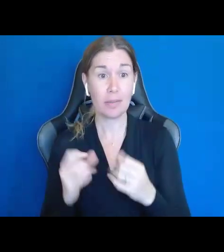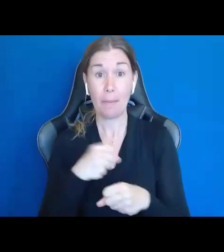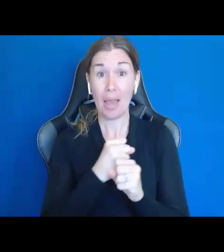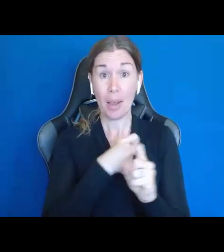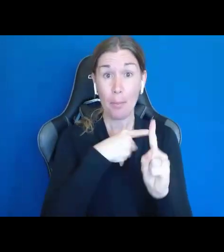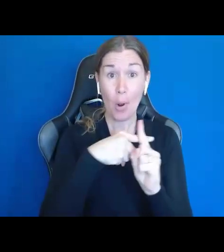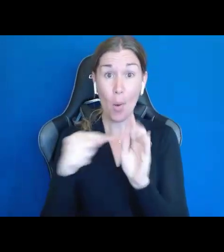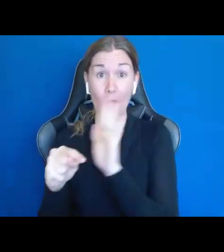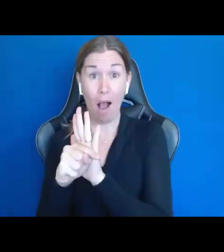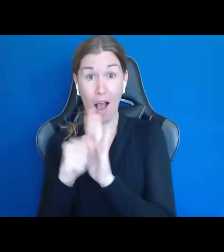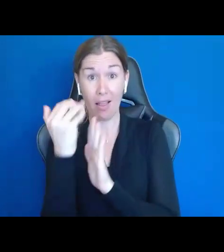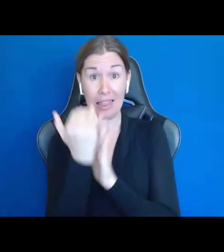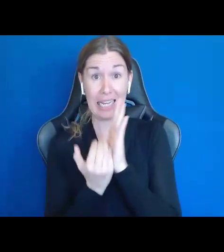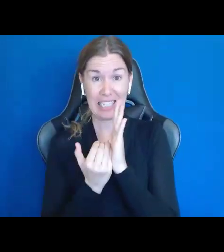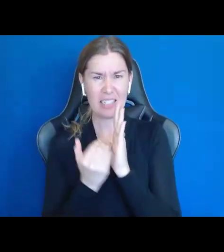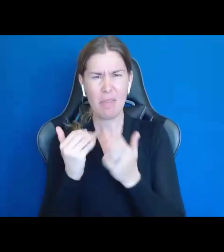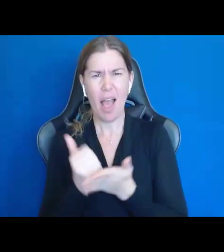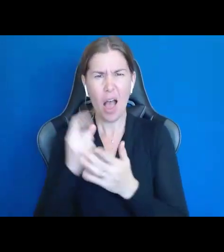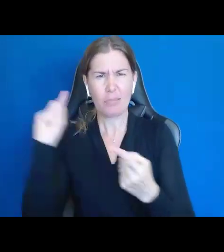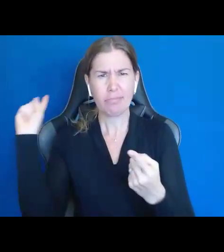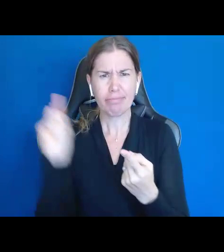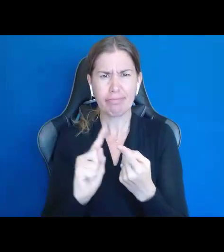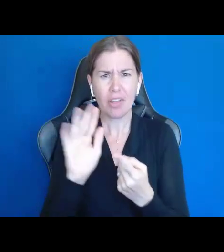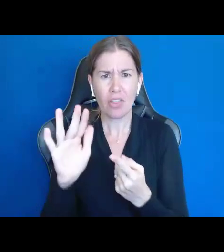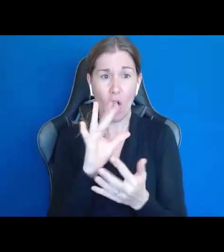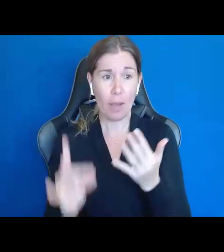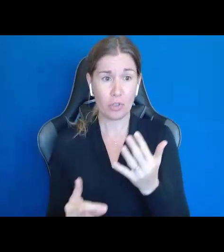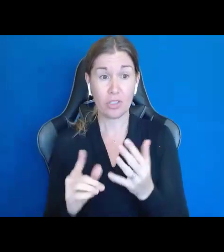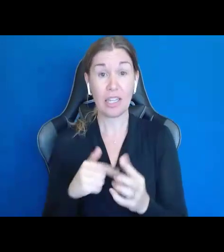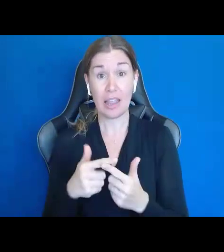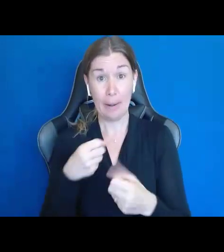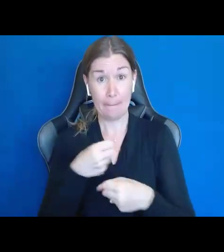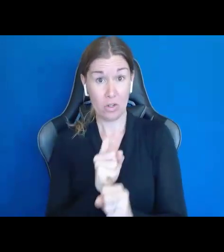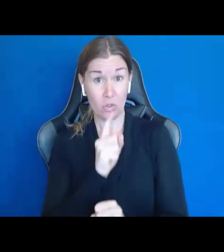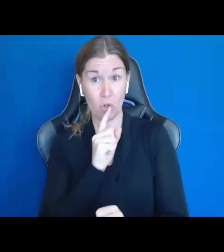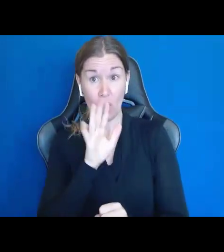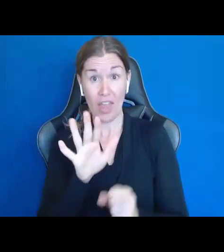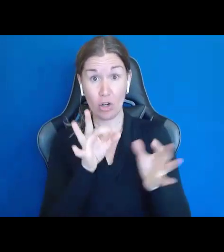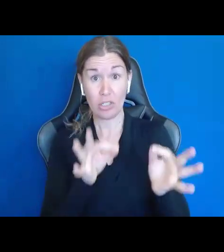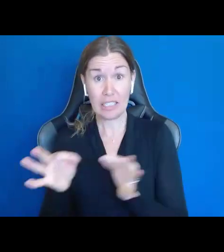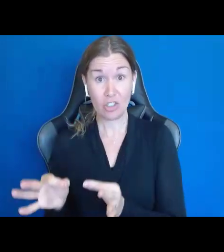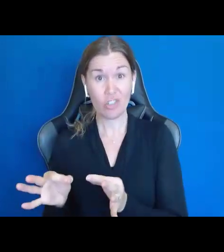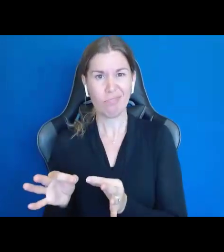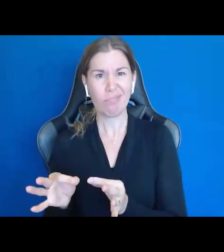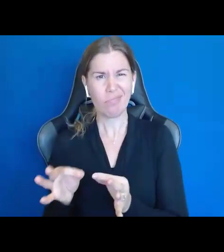and helps them understand and make sure that the decisions they're making are the ones that they want to make.